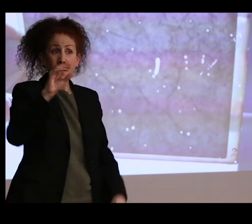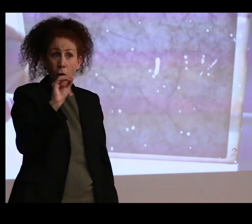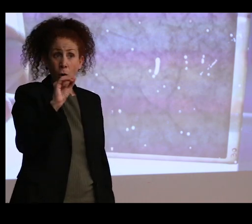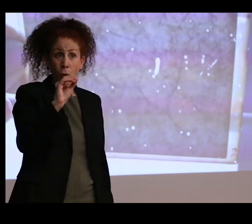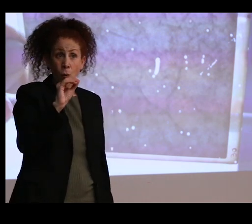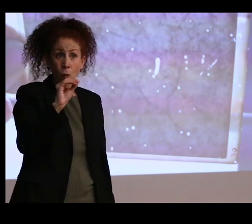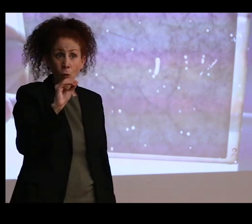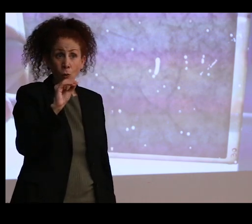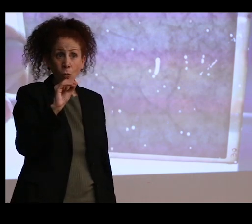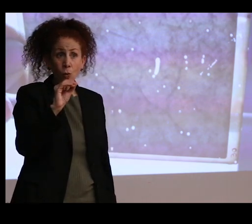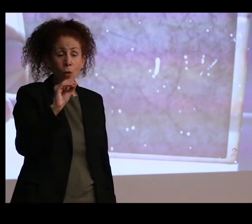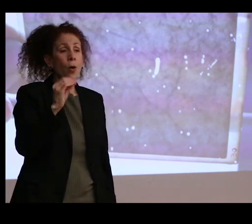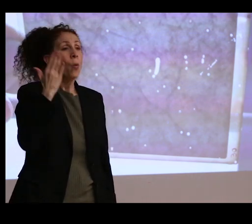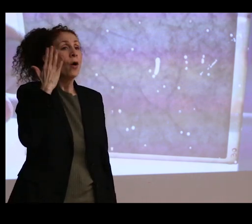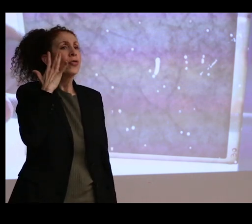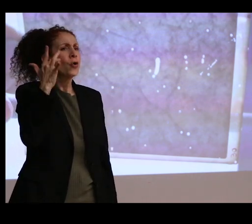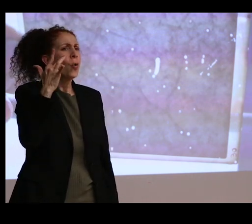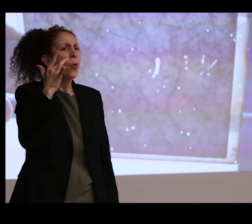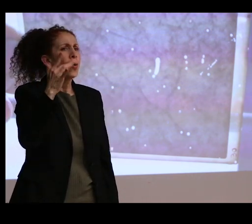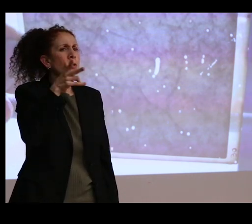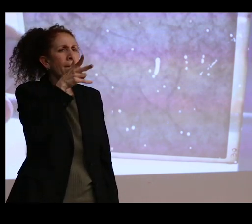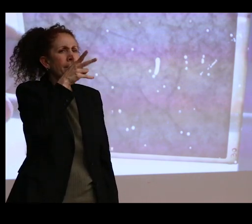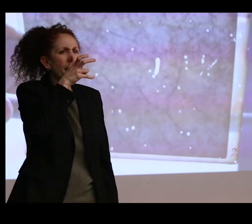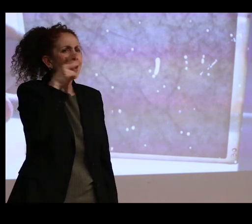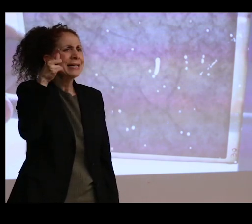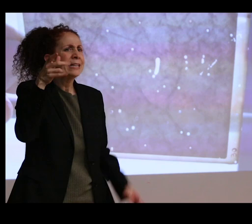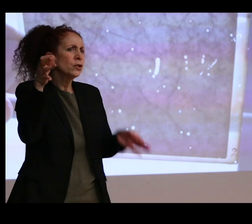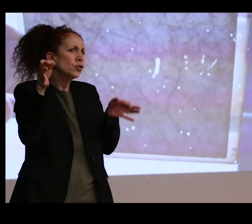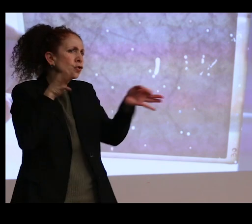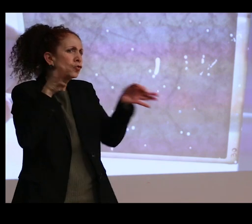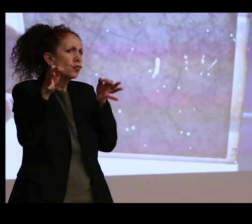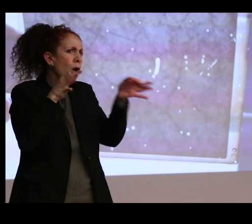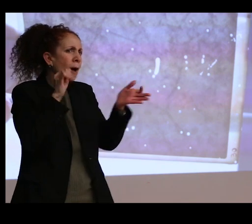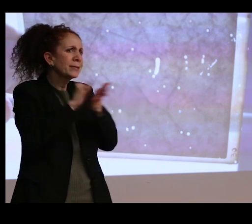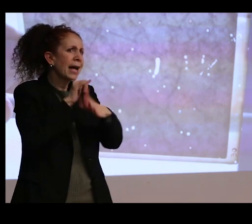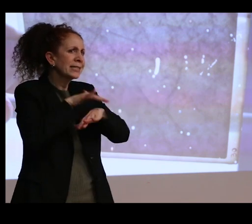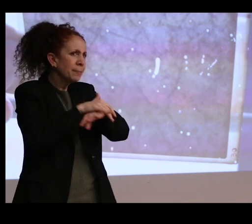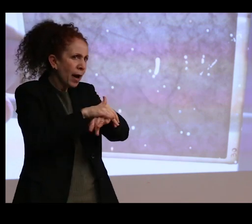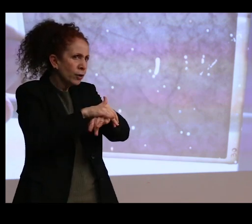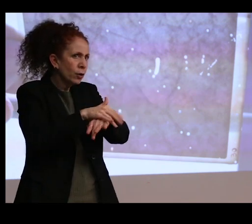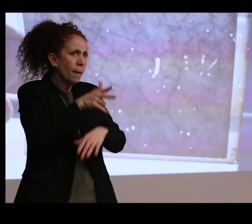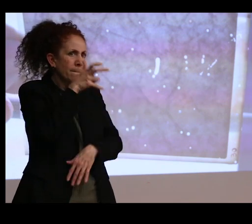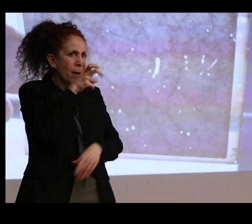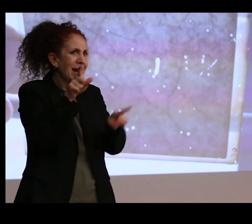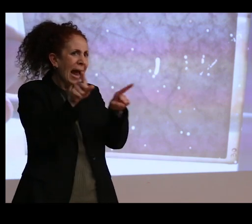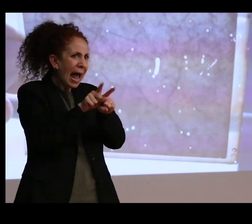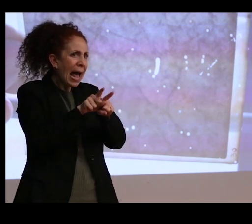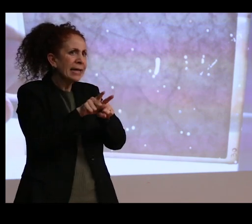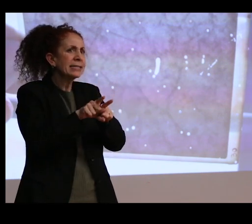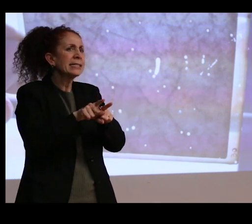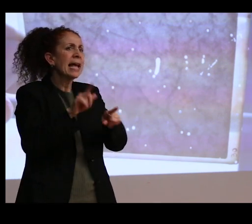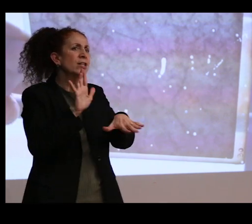"The Gold-Bug"-- because he describes to the spider, the bug as a very shimmering, shiny thing.